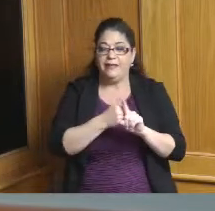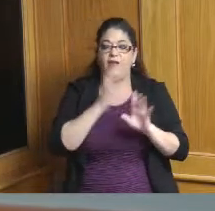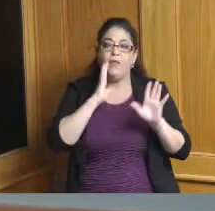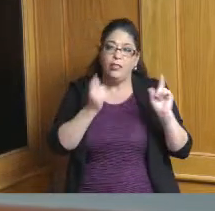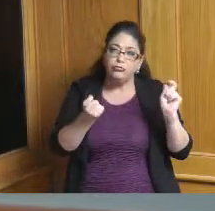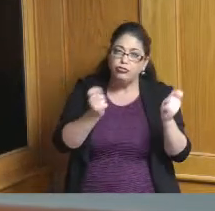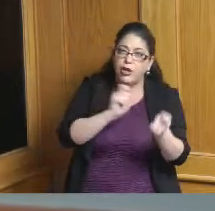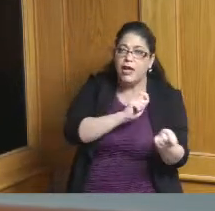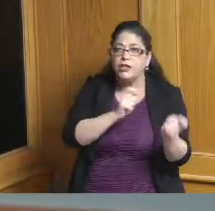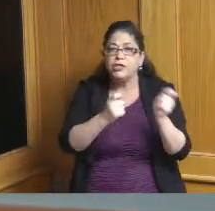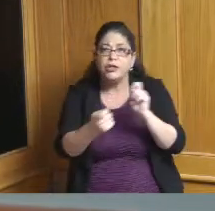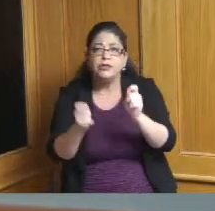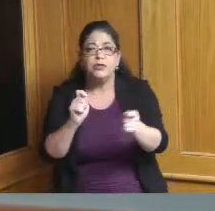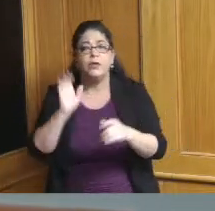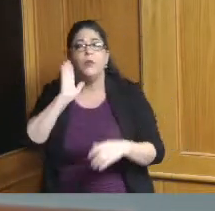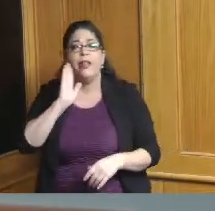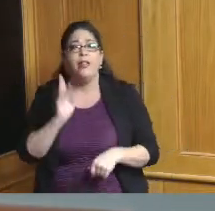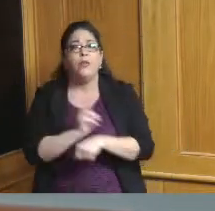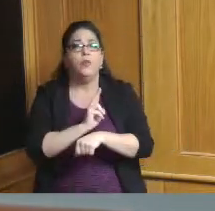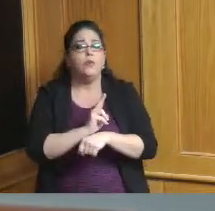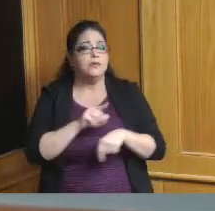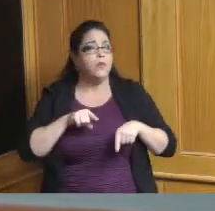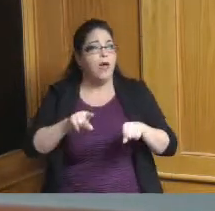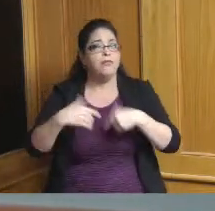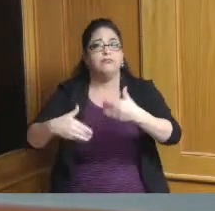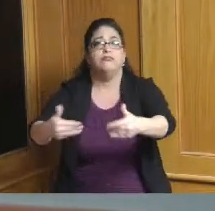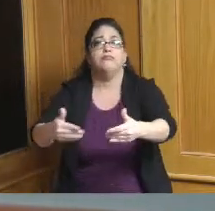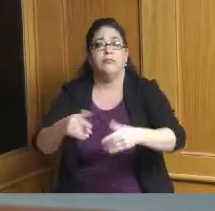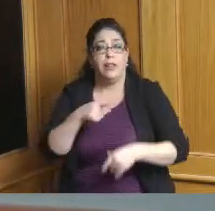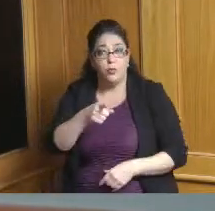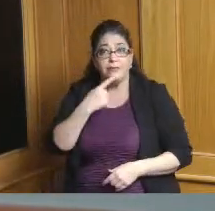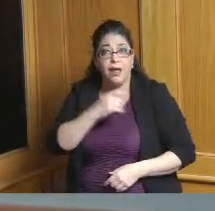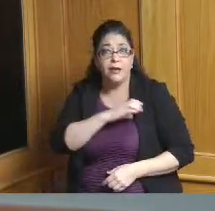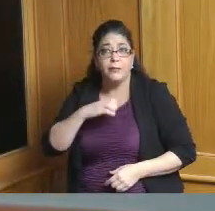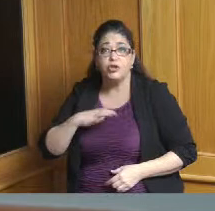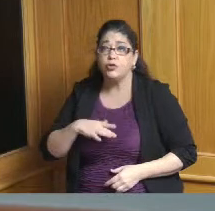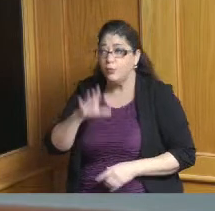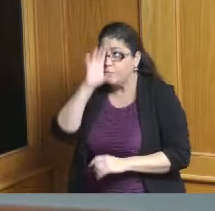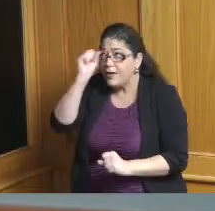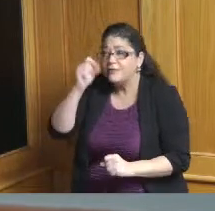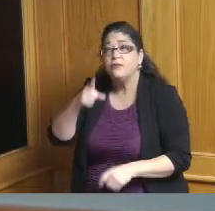and so we can as you said Commissioner keep track of what's going on right now but it